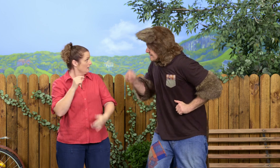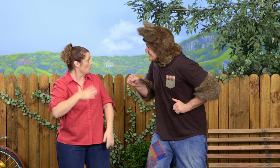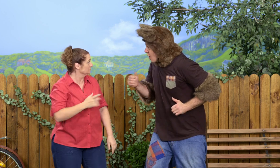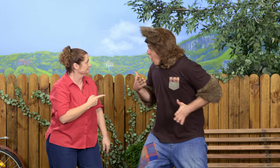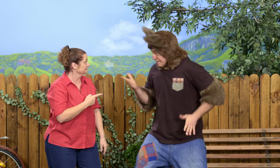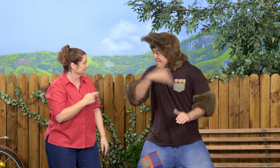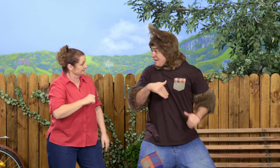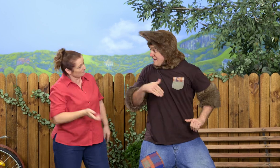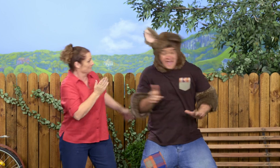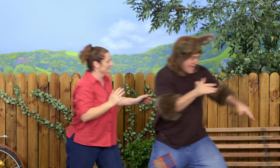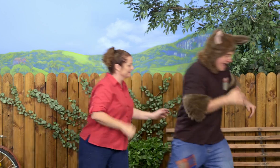Alright. Let's go!